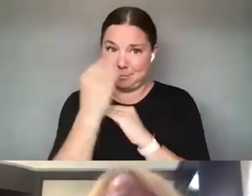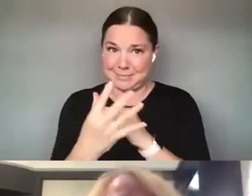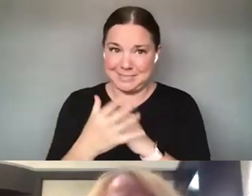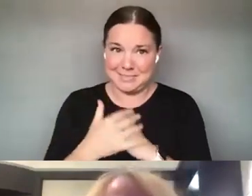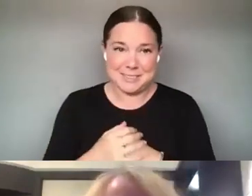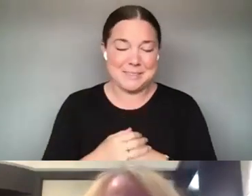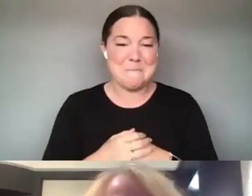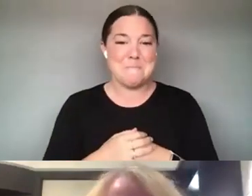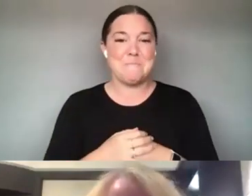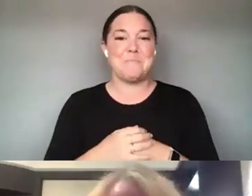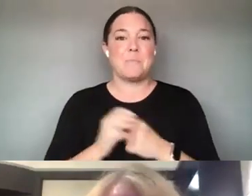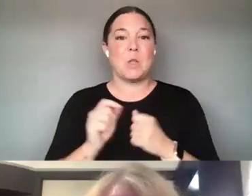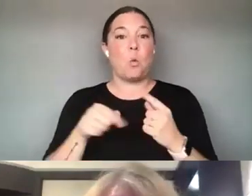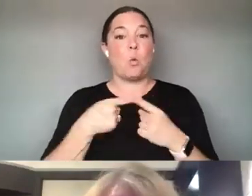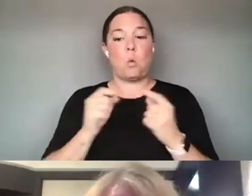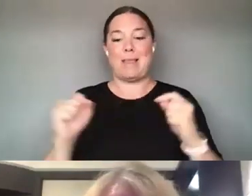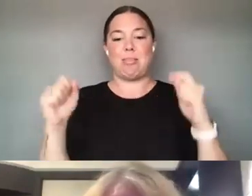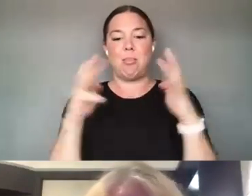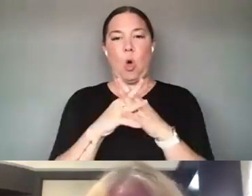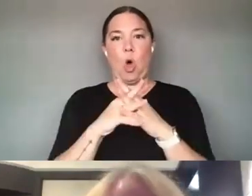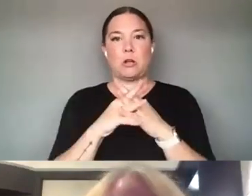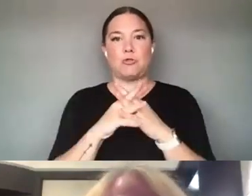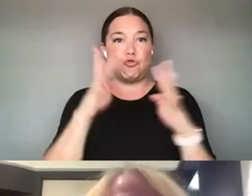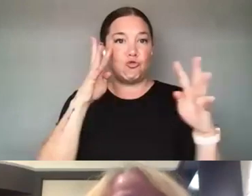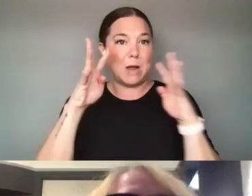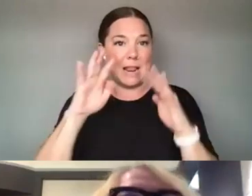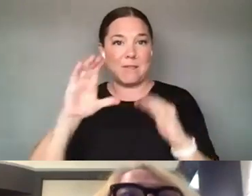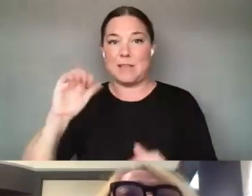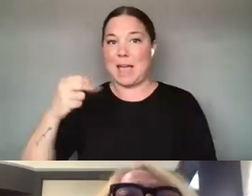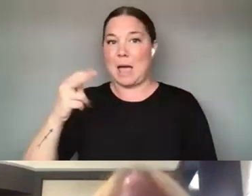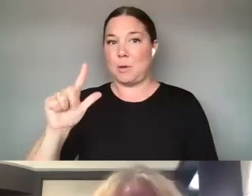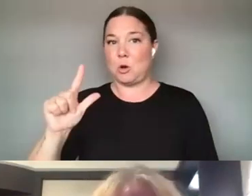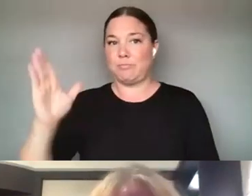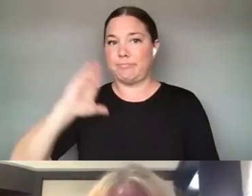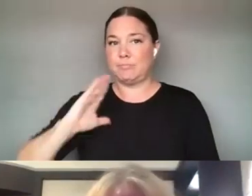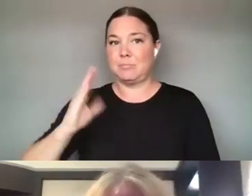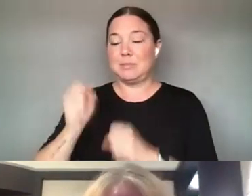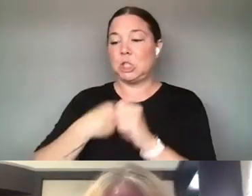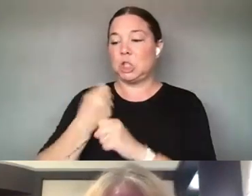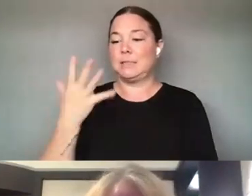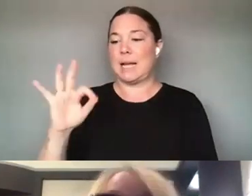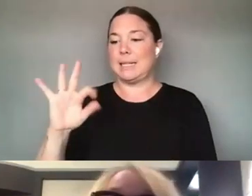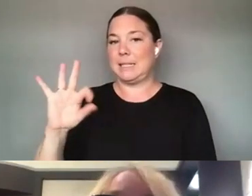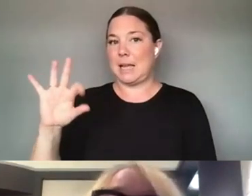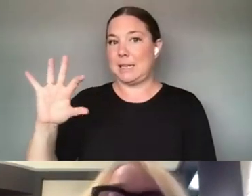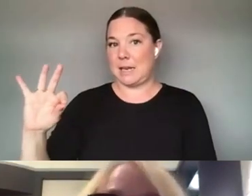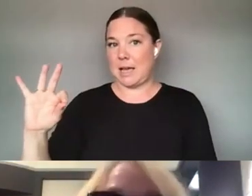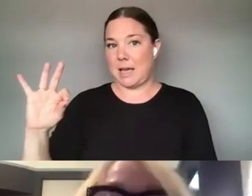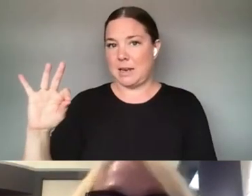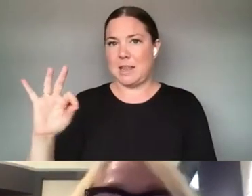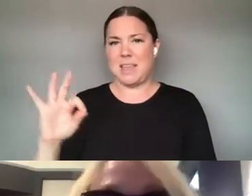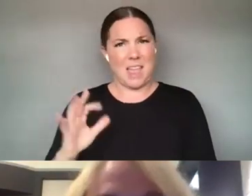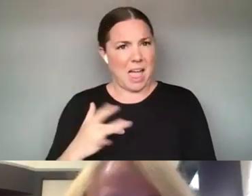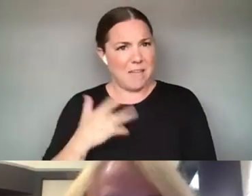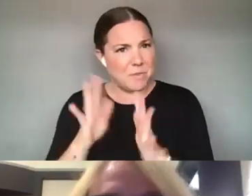LAUNCHED CREATIVE CAPITAL IN, IN 1999 I REALLY FELT IT WAS CRITICAL TO ADD A CATEGORY OF WORK